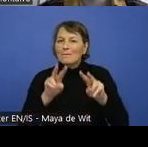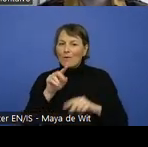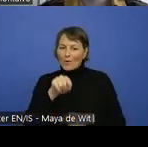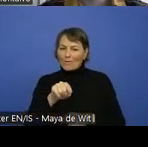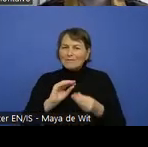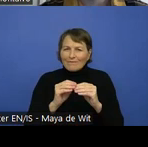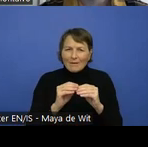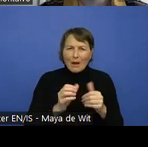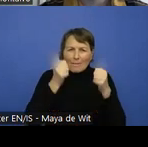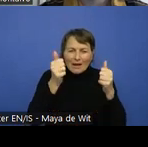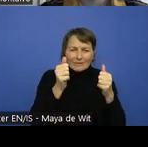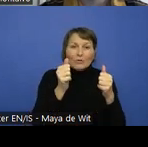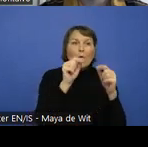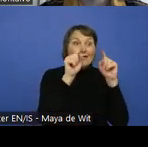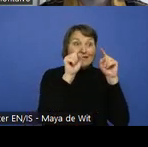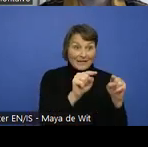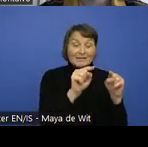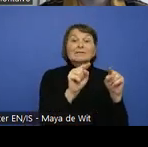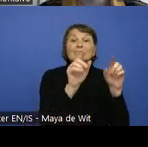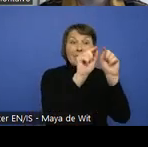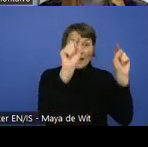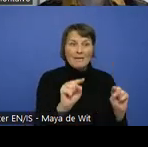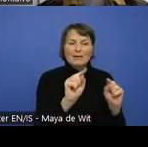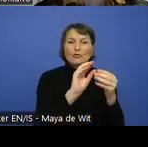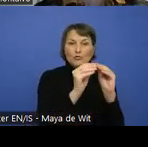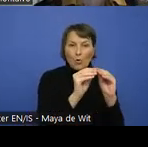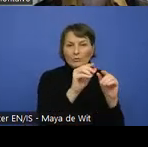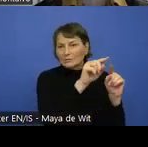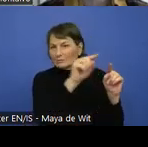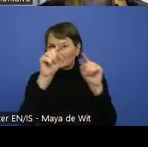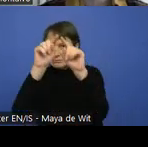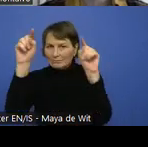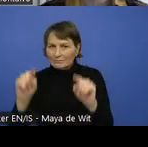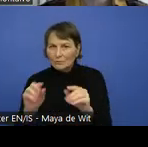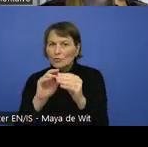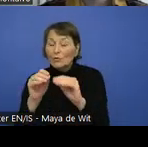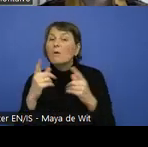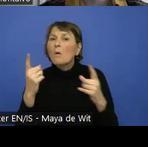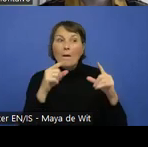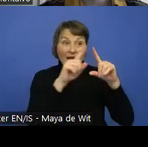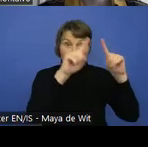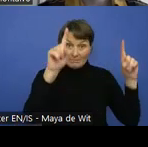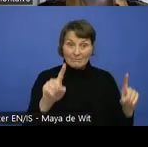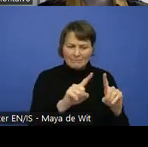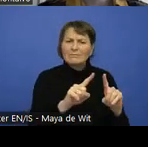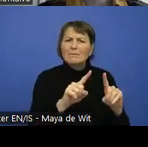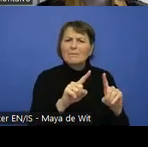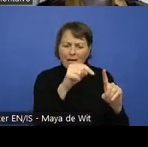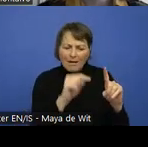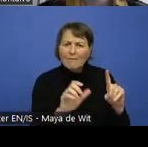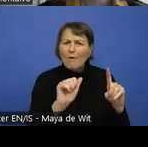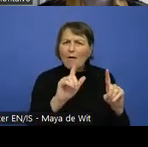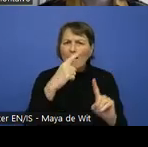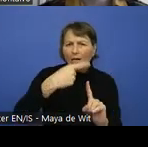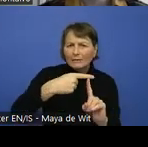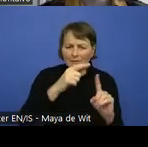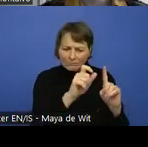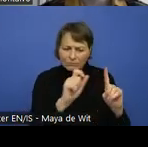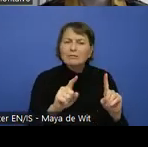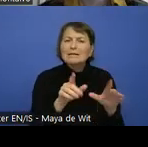How to make an image, an alternative text for image accessible to users so they can